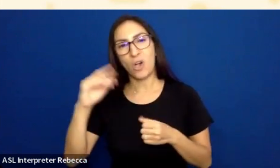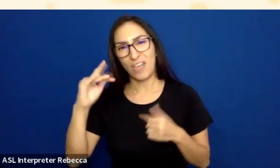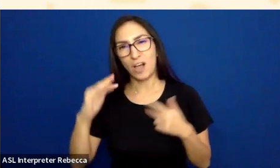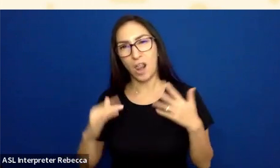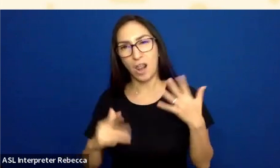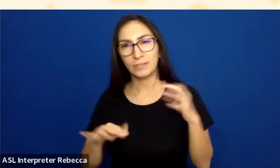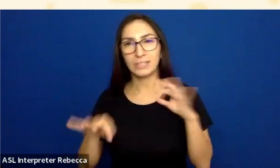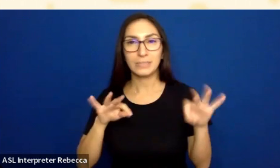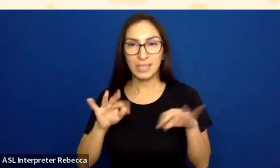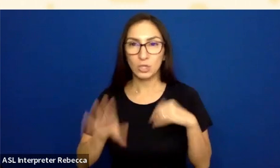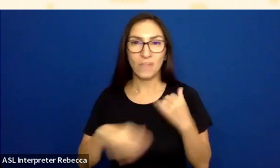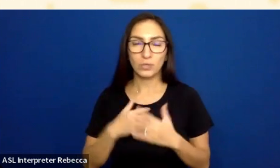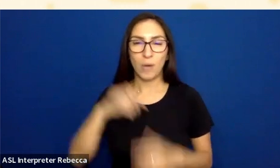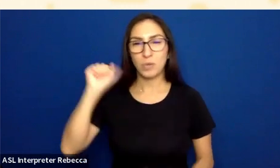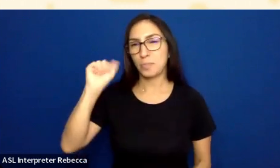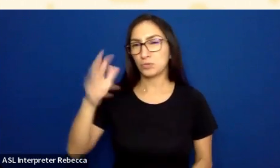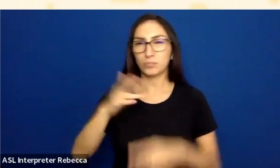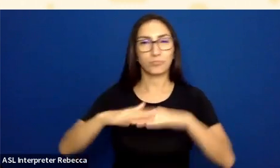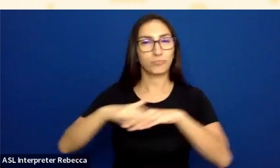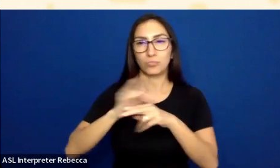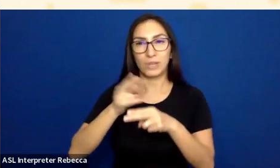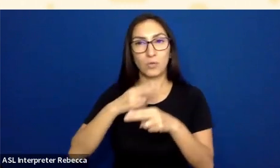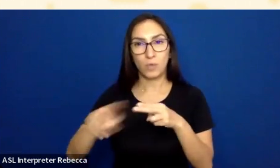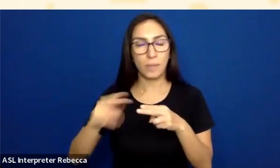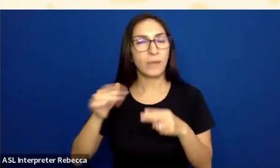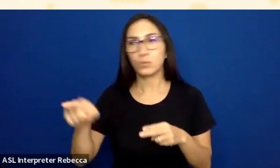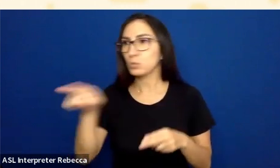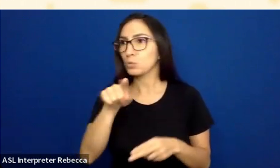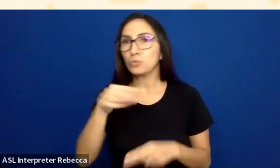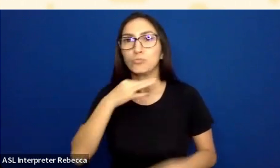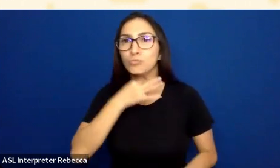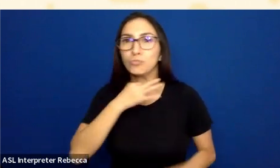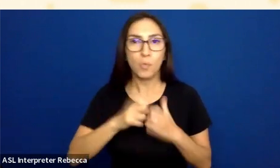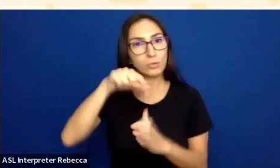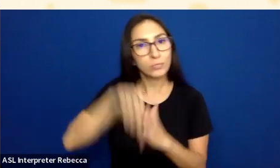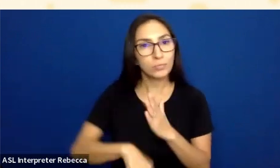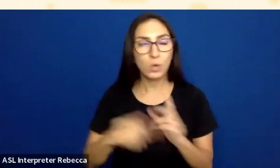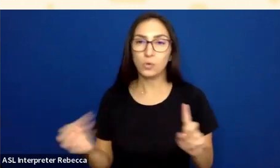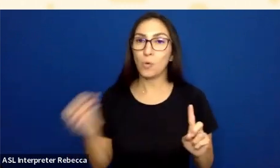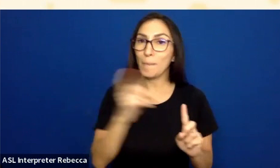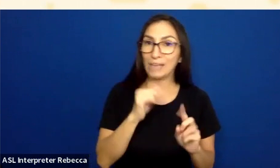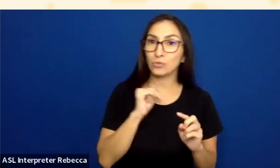But if you want to learn more about how to do this, just please go back to the article that's linked to that resource page.